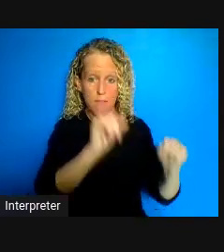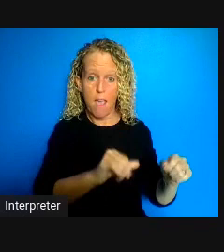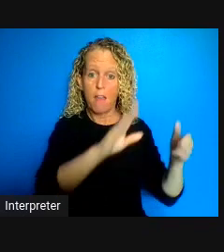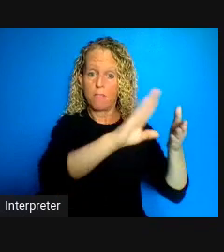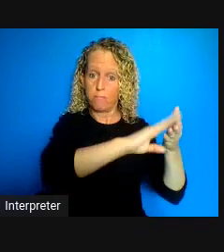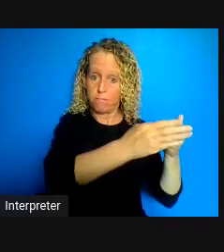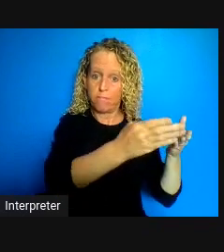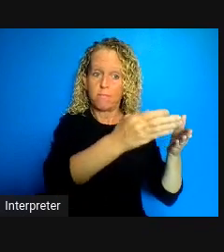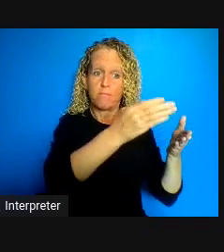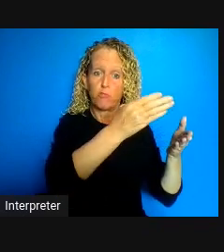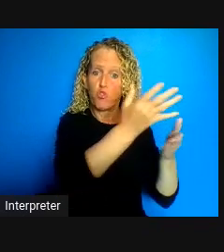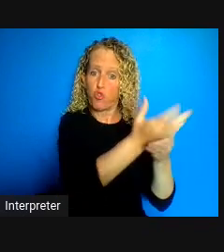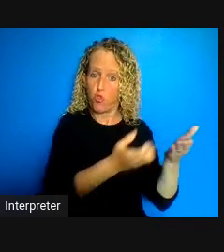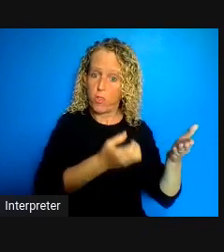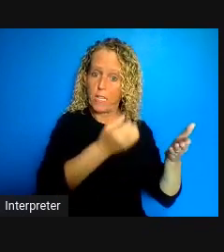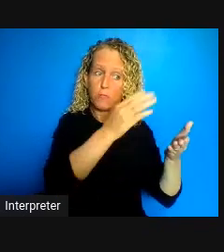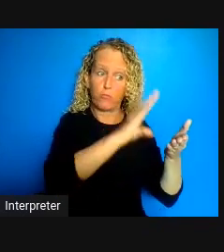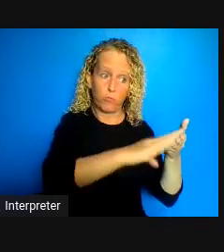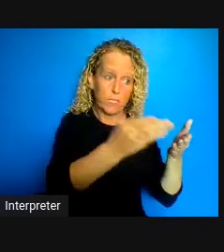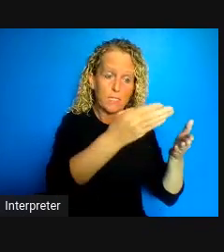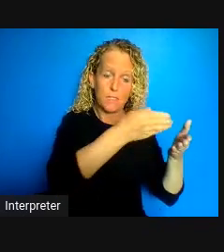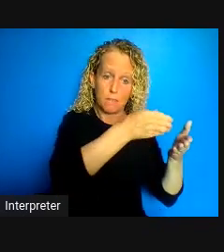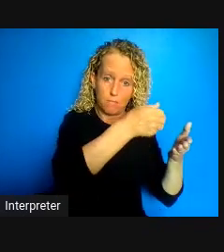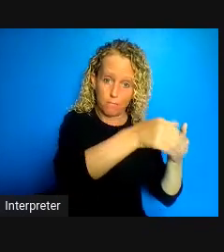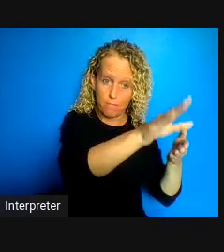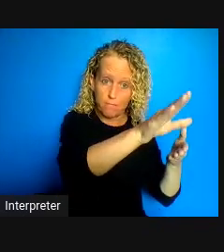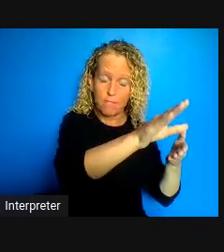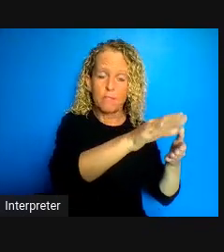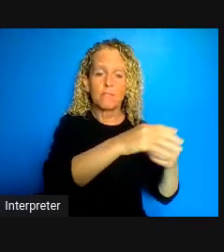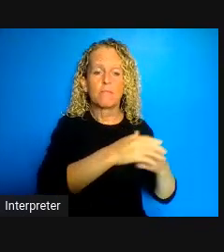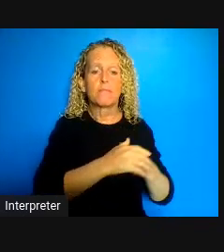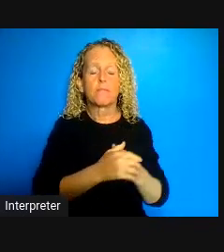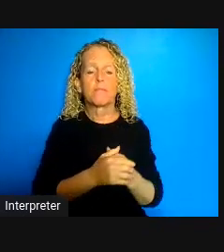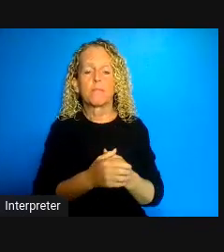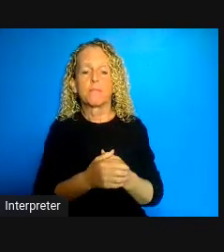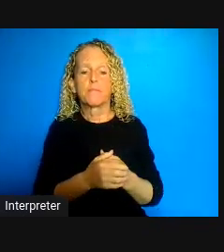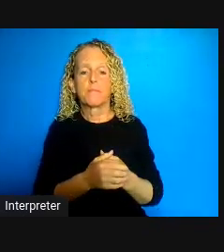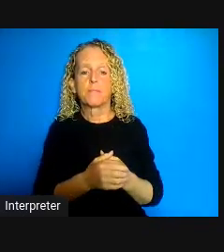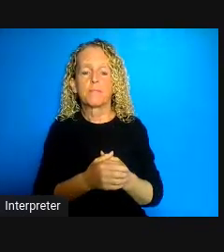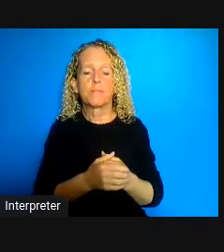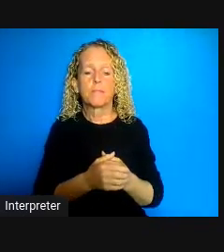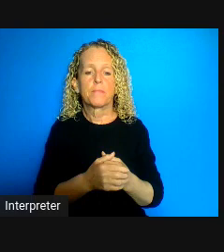prison context that Adelina has so carefully described bridging from that